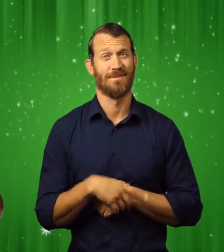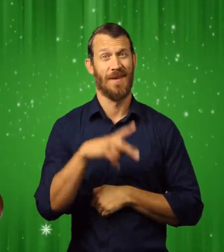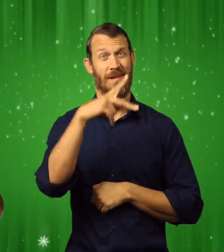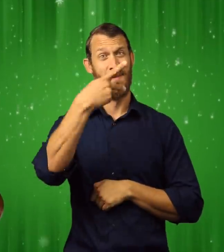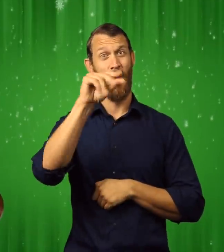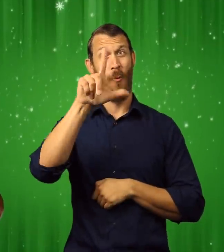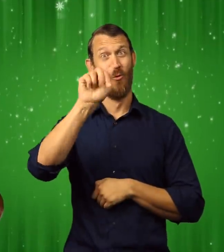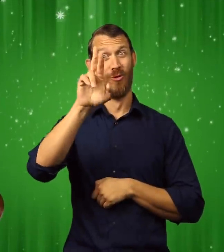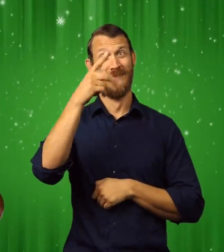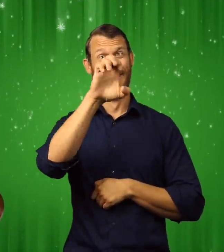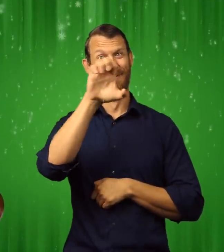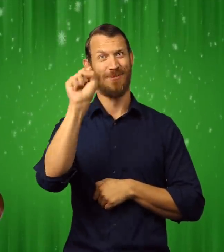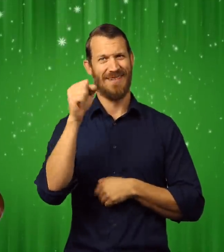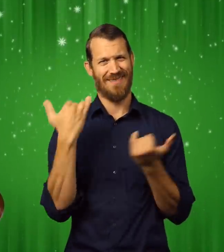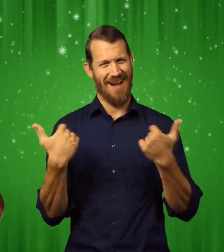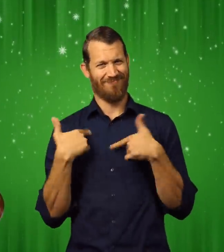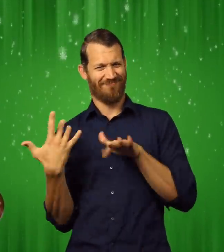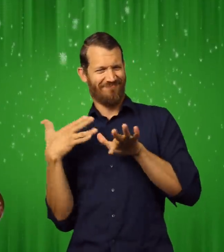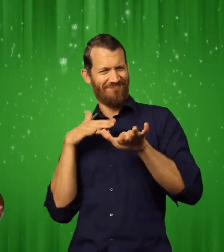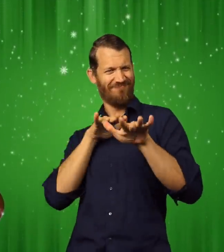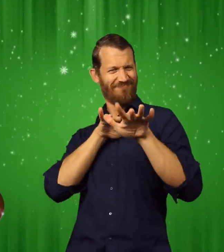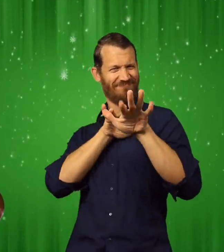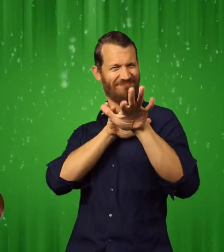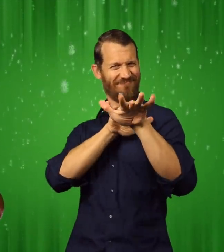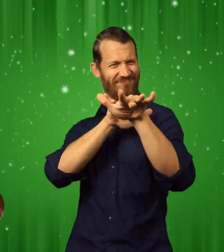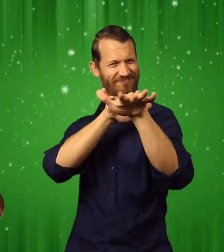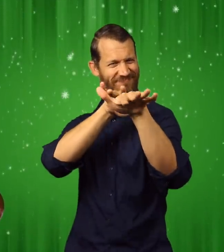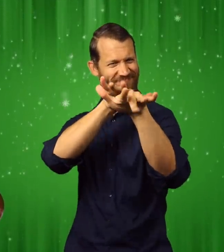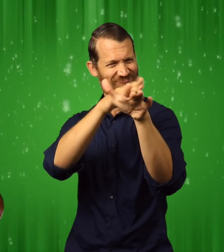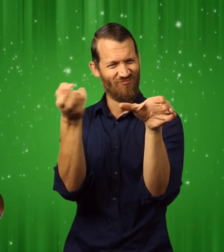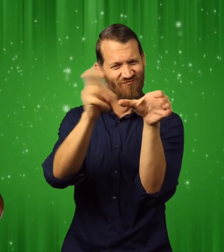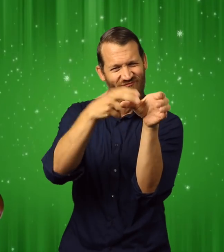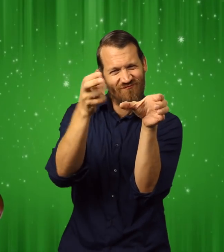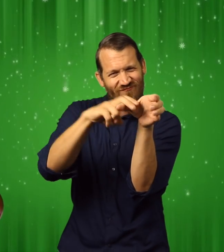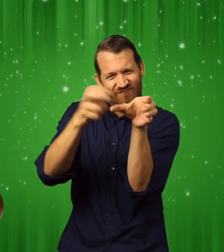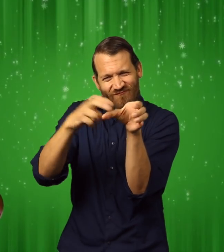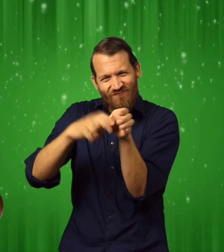As soon as we were back inside the Polar Express,